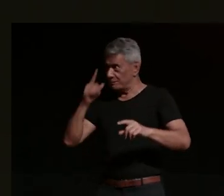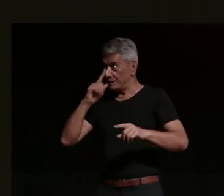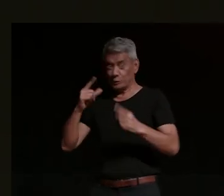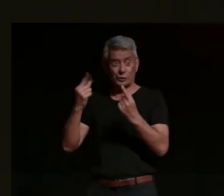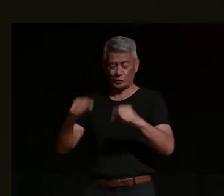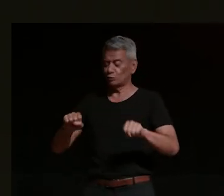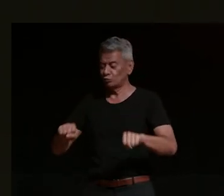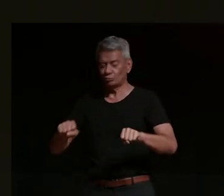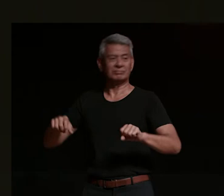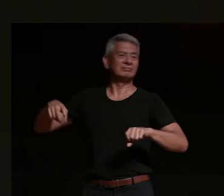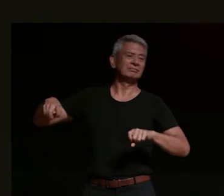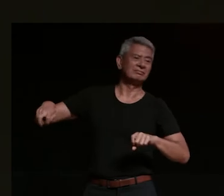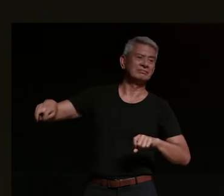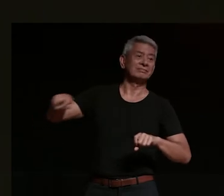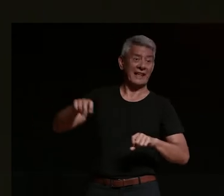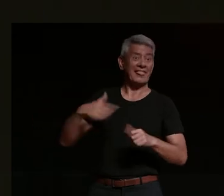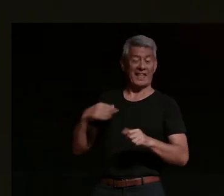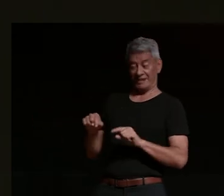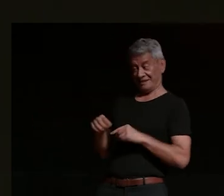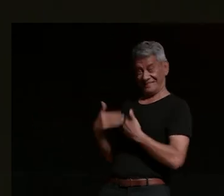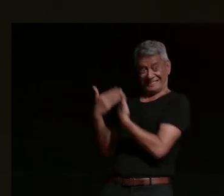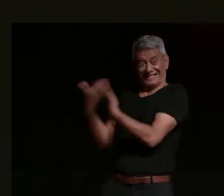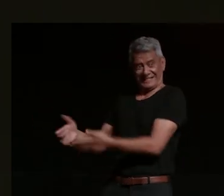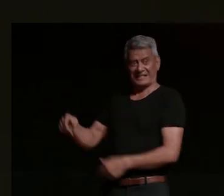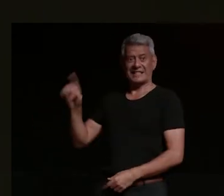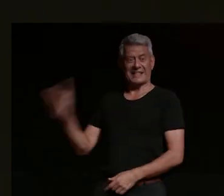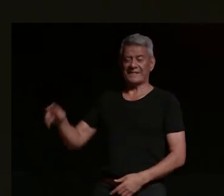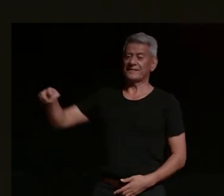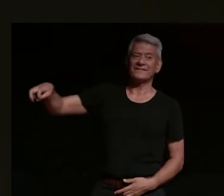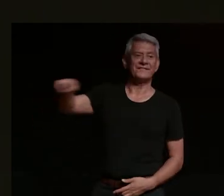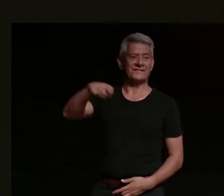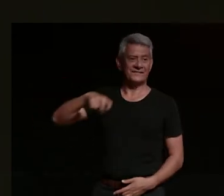eventually you're riding it by yourself so i'm fanging around this paddock and every lap i'm